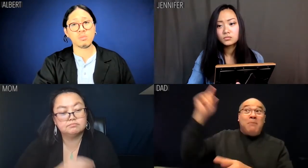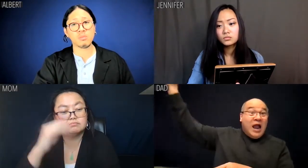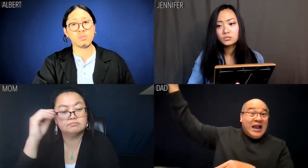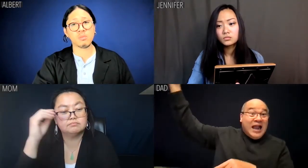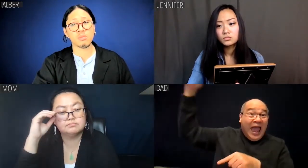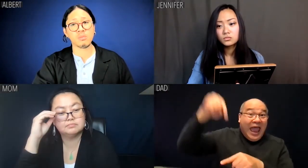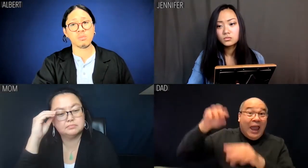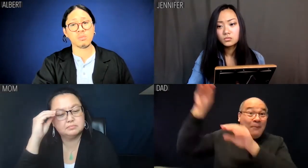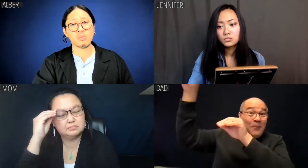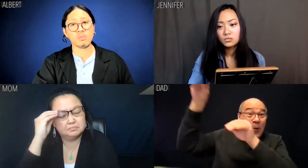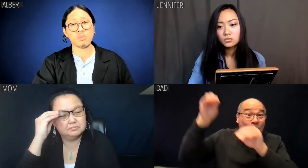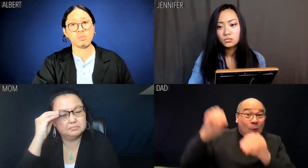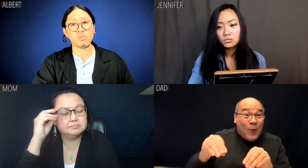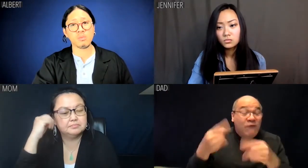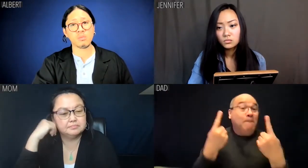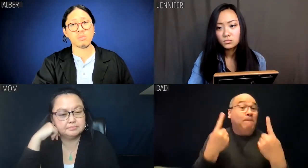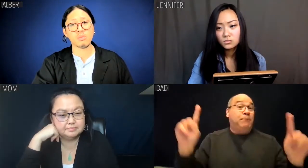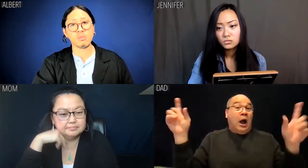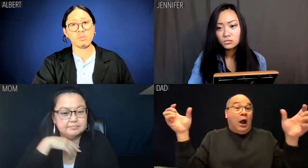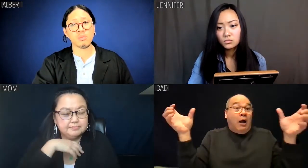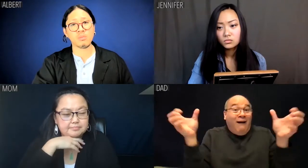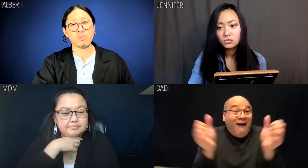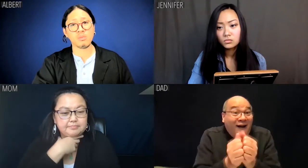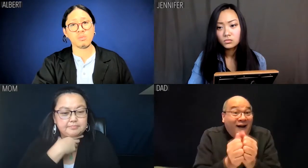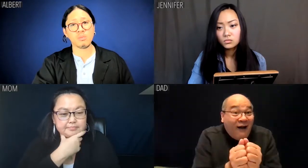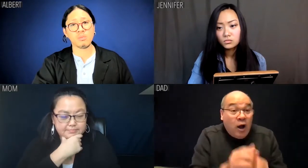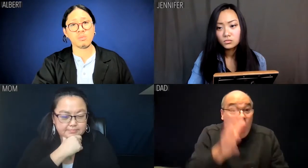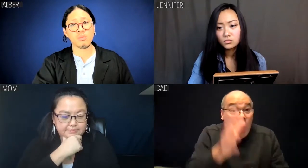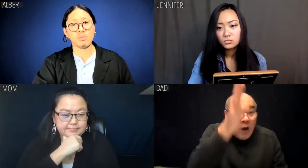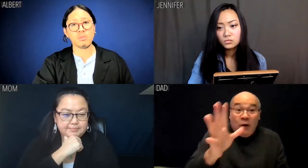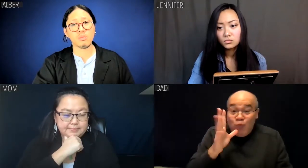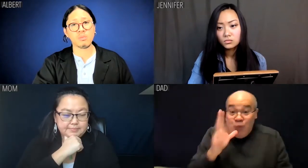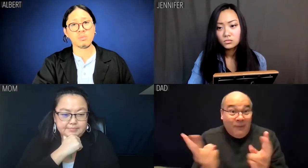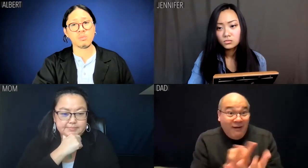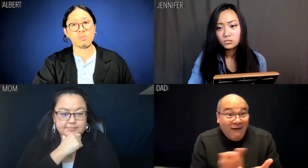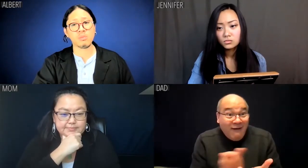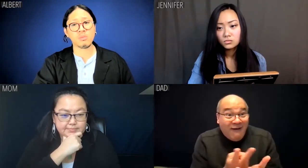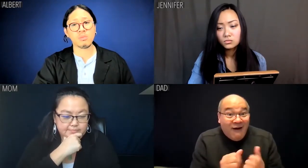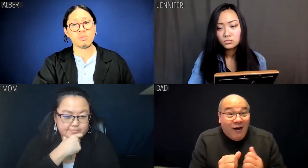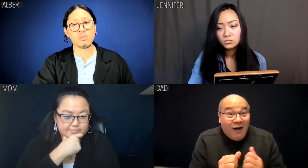And by the time your grandparents were reunited 15 years later, he owned that laundry.